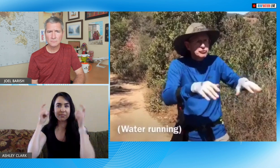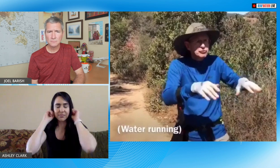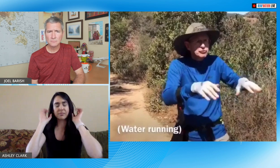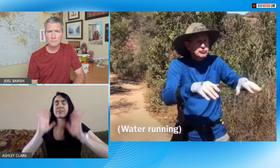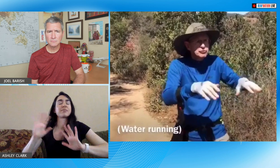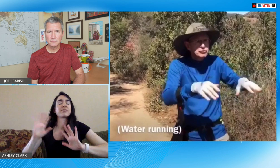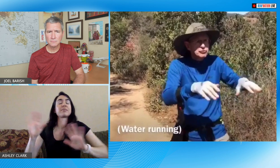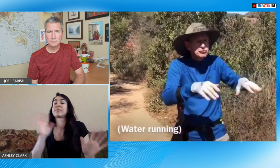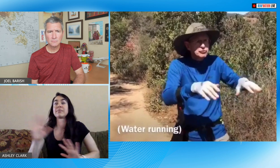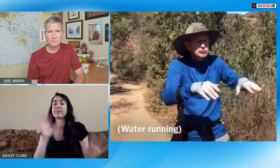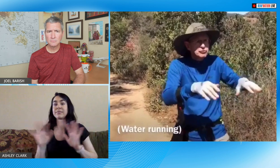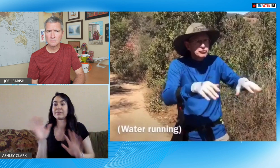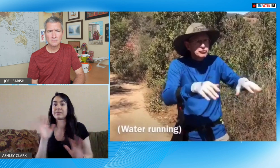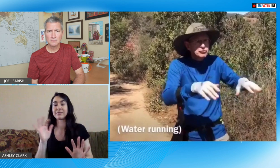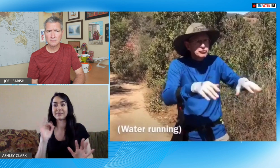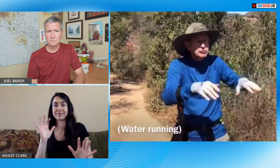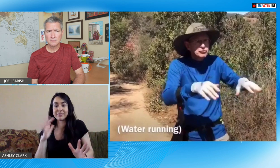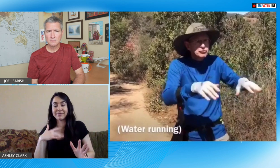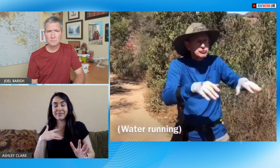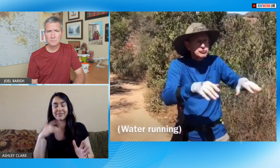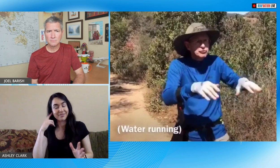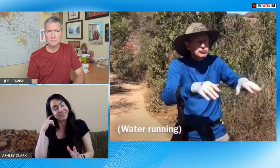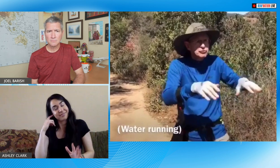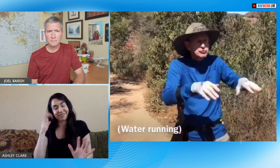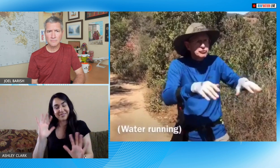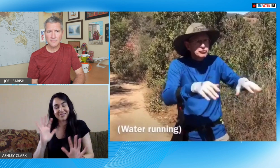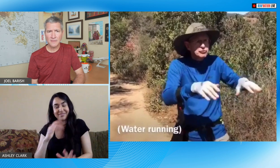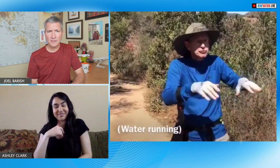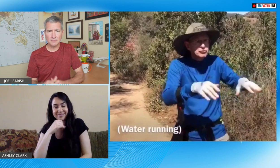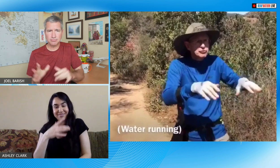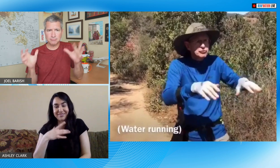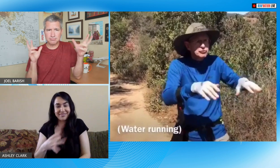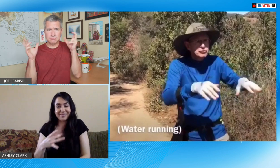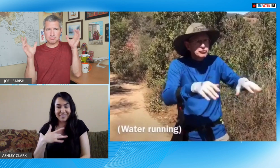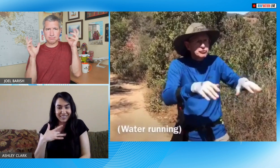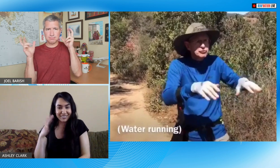little bit odd because I had been resistant to wearing hearing aids I knew